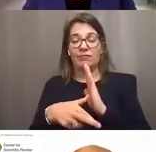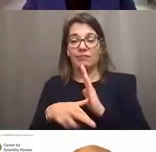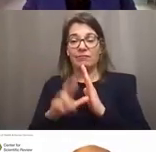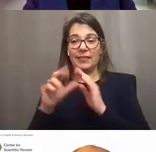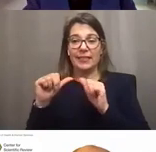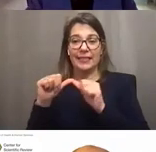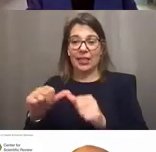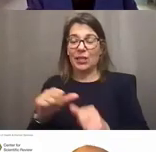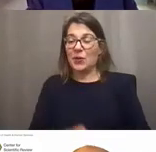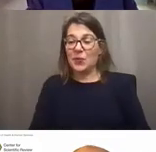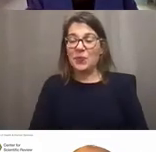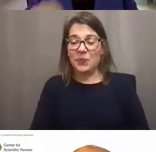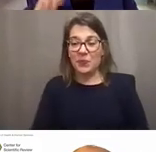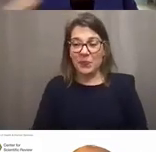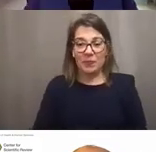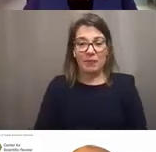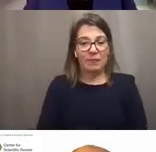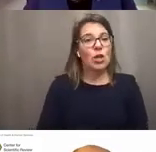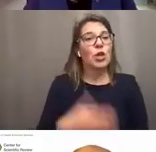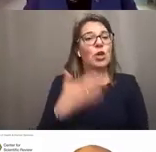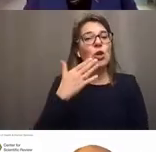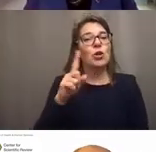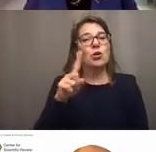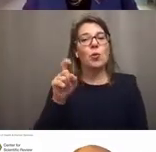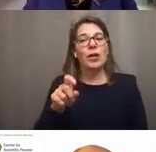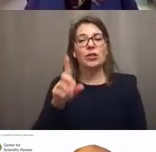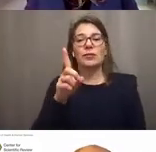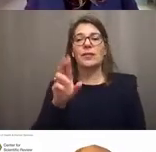Duane Price: Excellent. Good questions, Dr. Timmerman. Thank you so much.